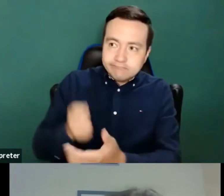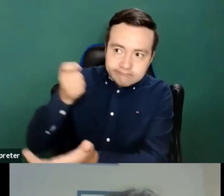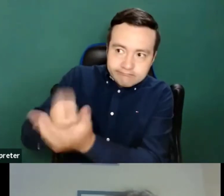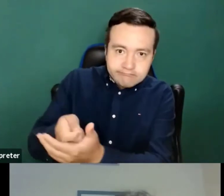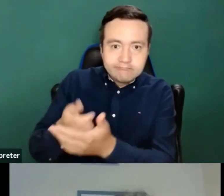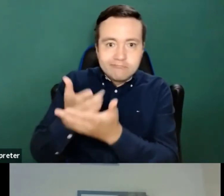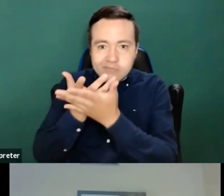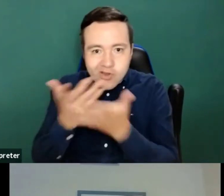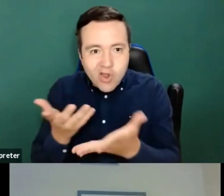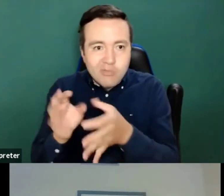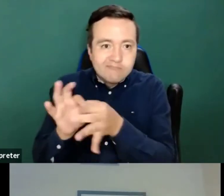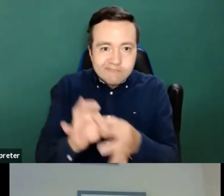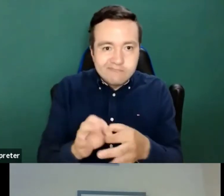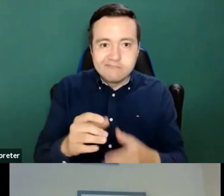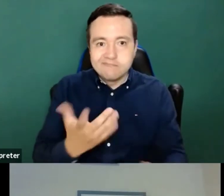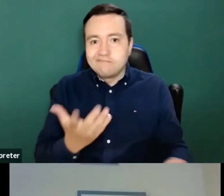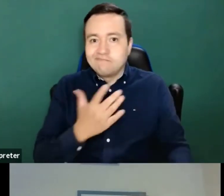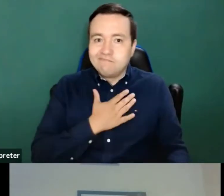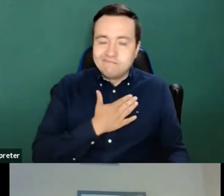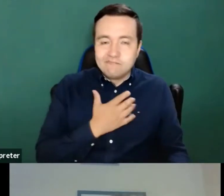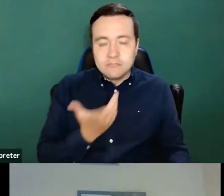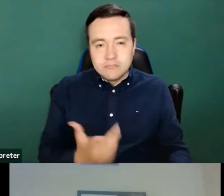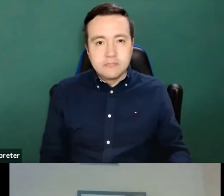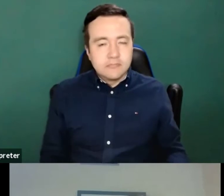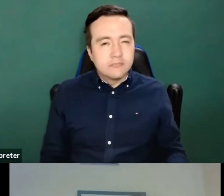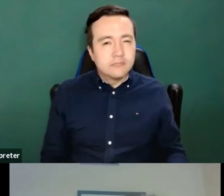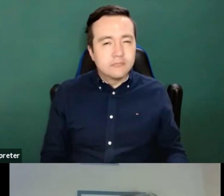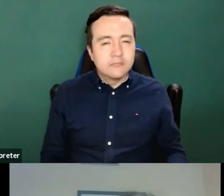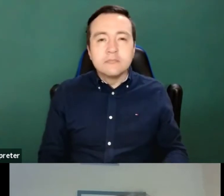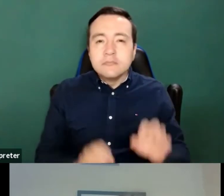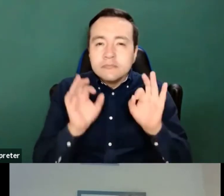Well, in my case, these are the minimum of things I have to face.